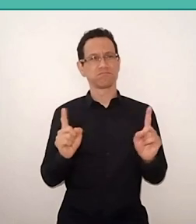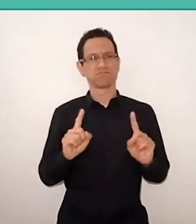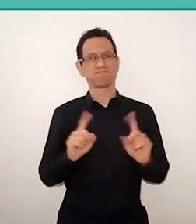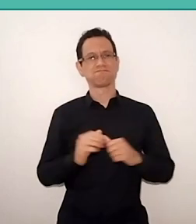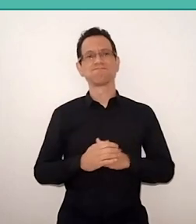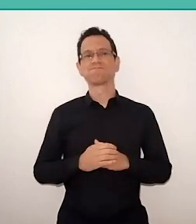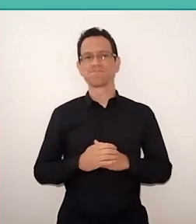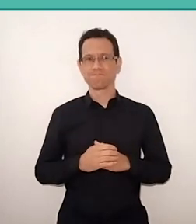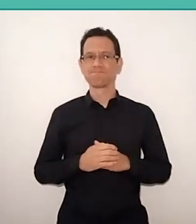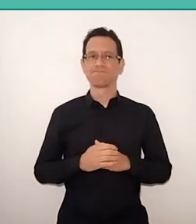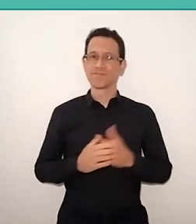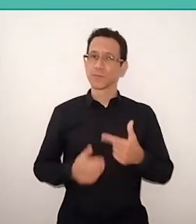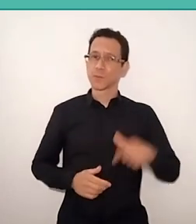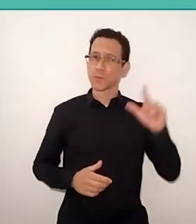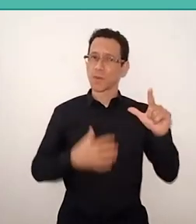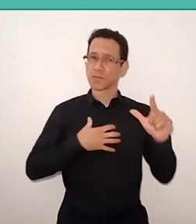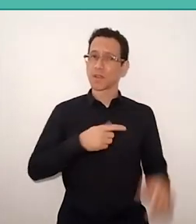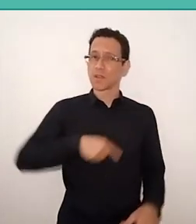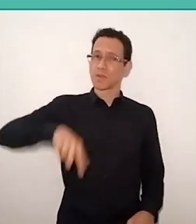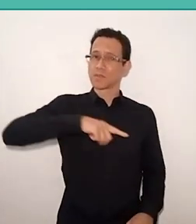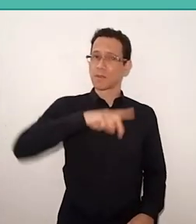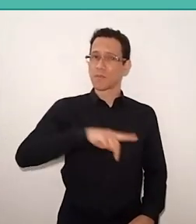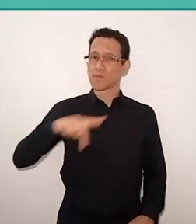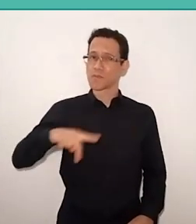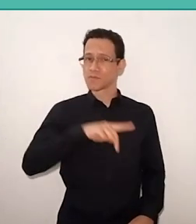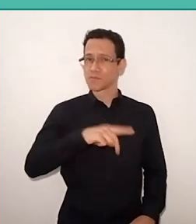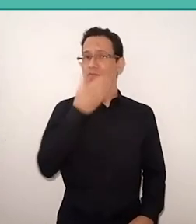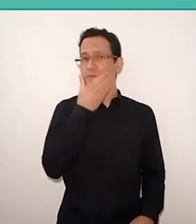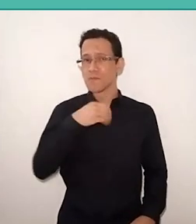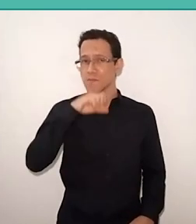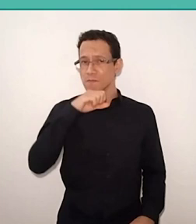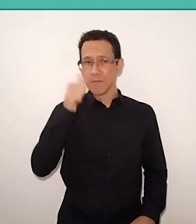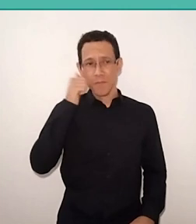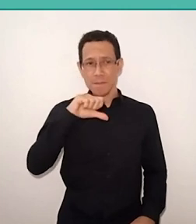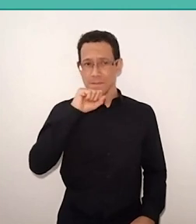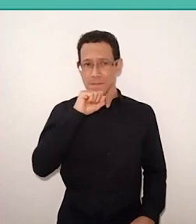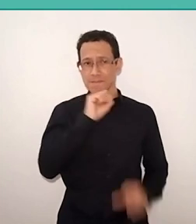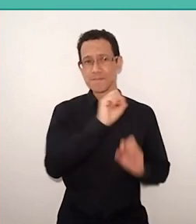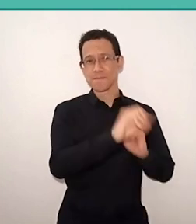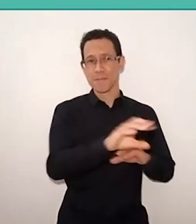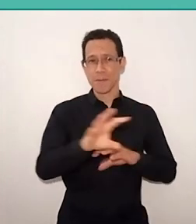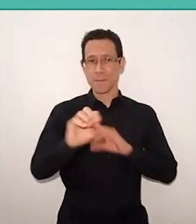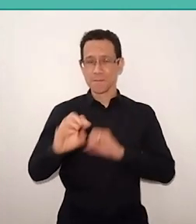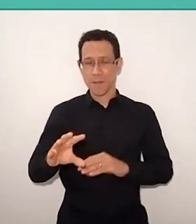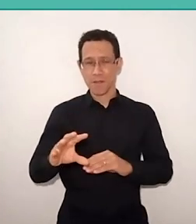by duty, as teachers, as parents, as educators, formal or non-formal,